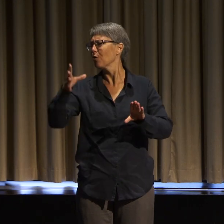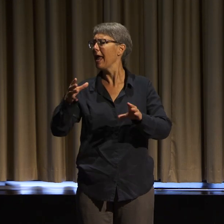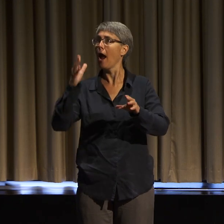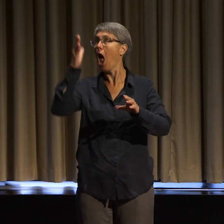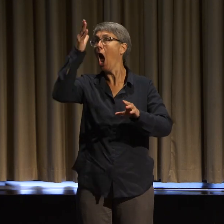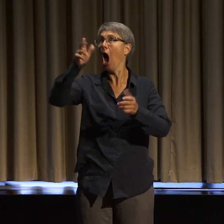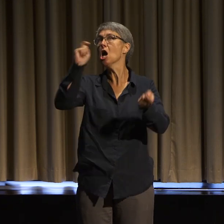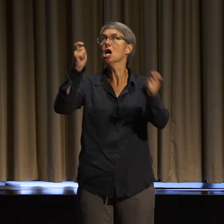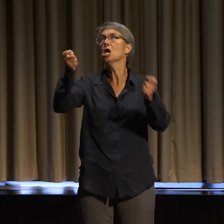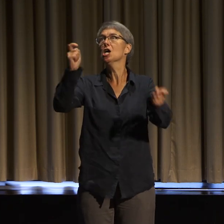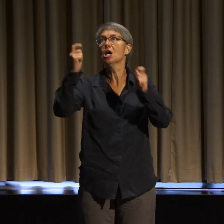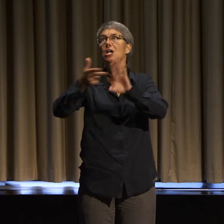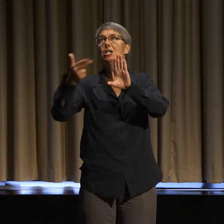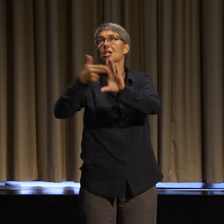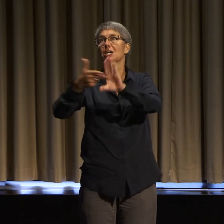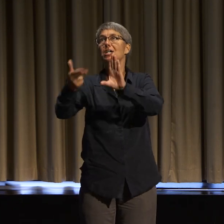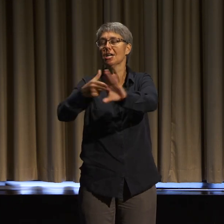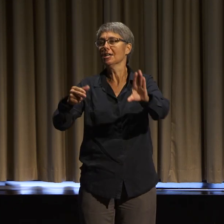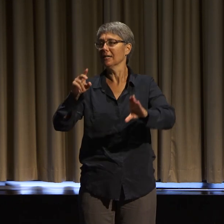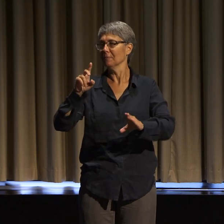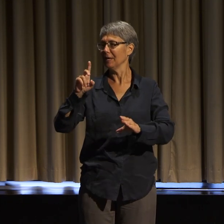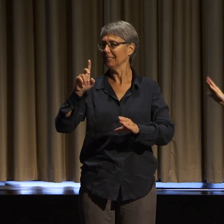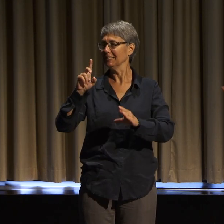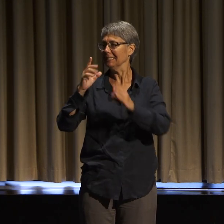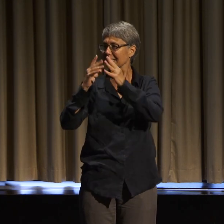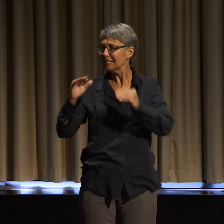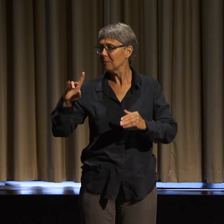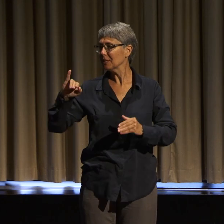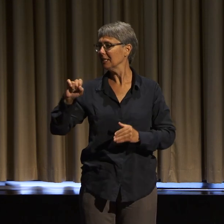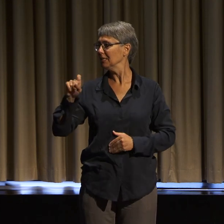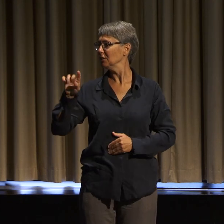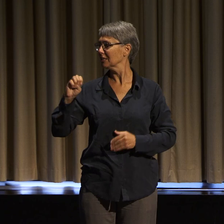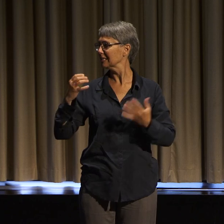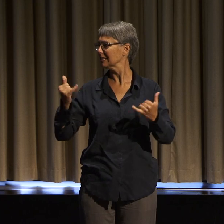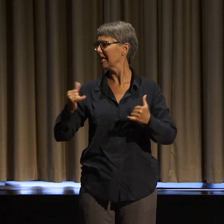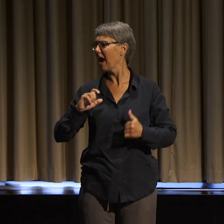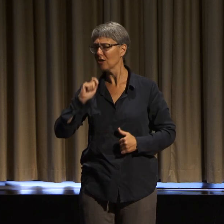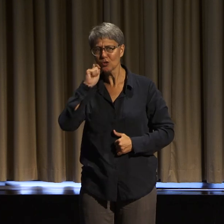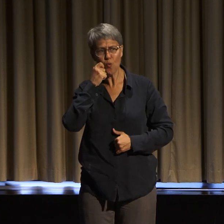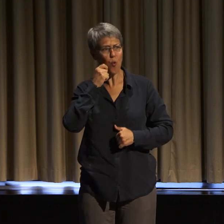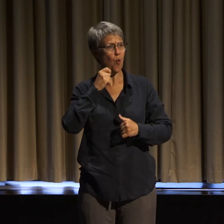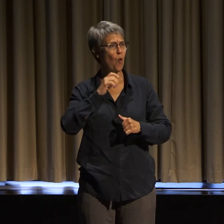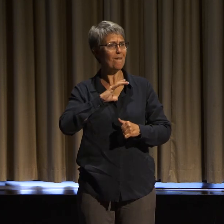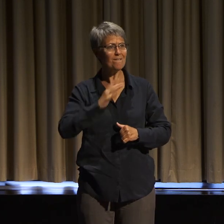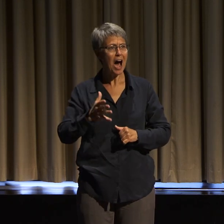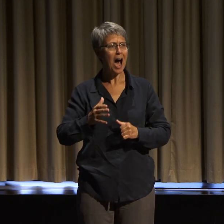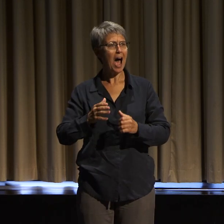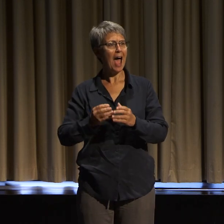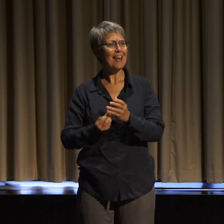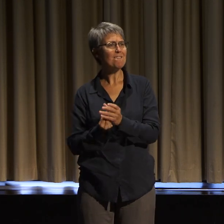that are taking disability justice, and just taking it, and evolving it, and making it even more